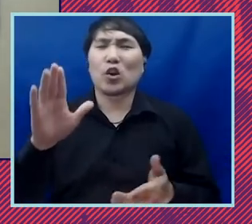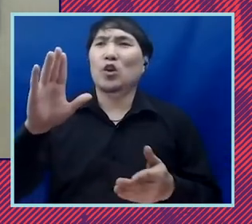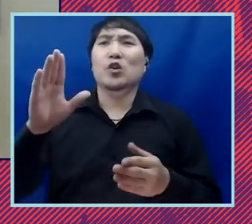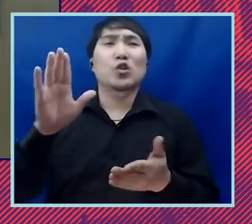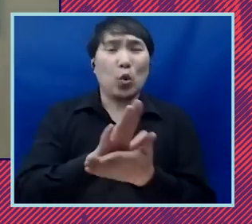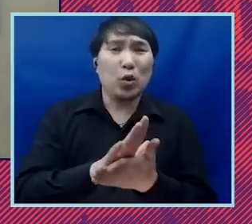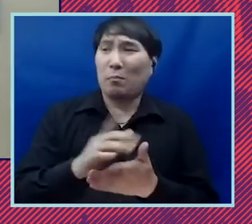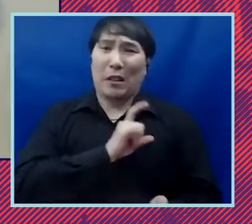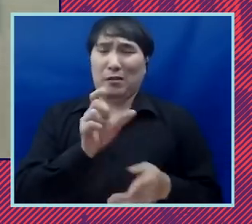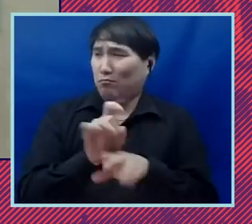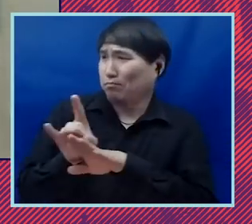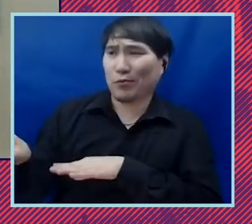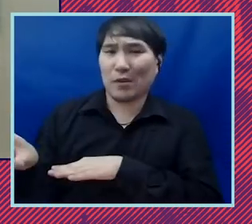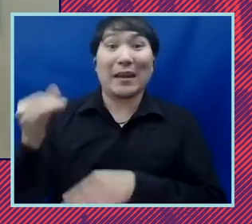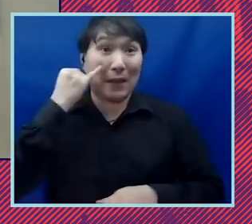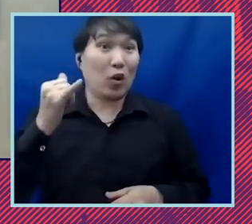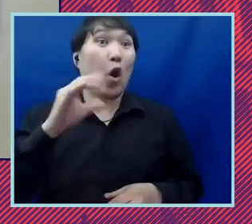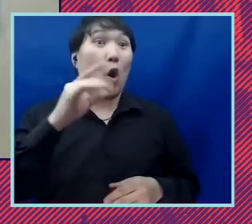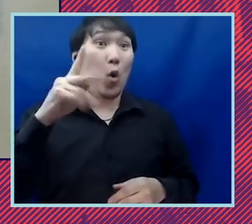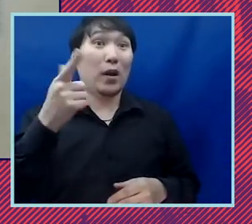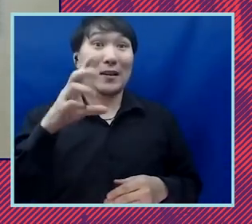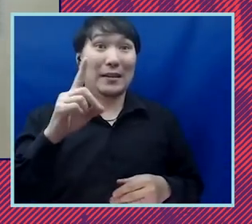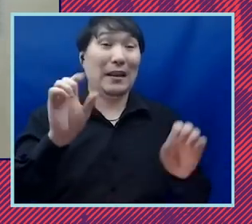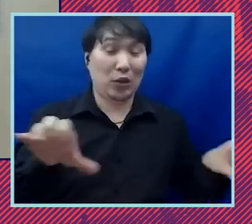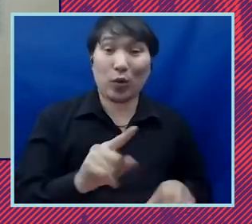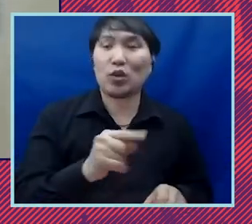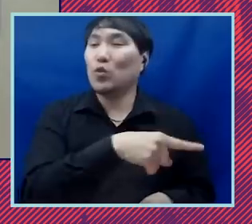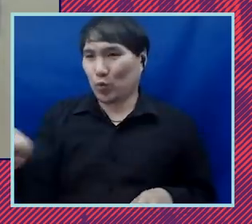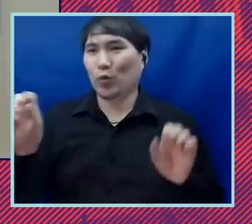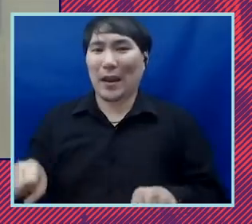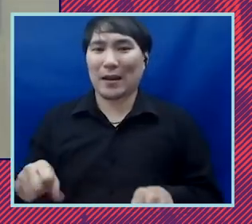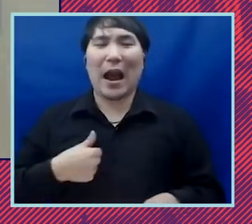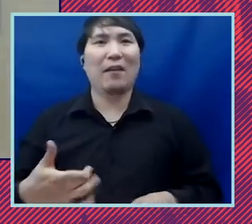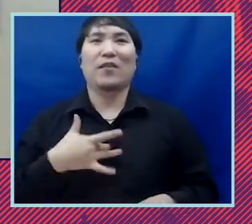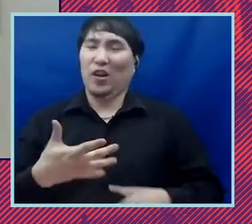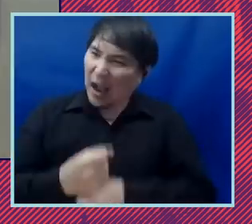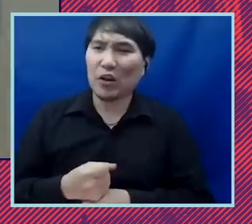the whole country can do it and so i'm confident in you confident in me but i'm confident me